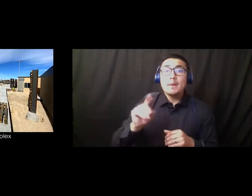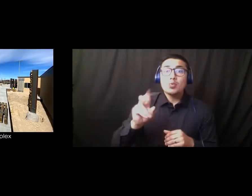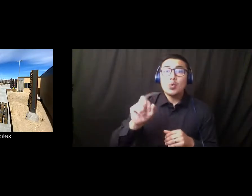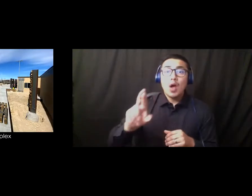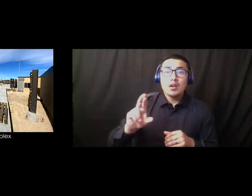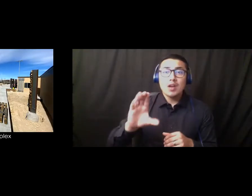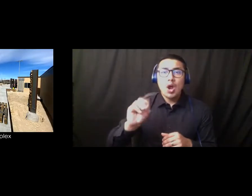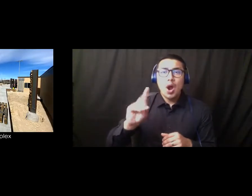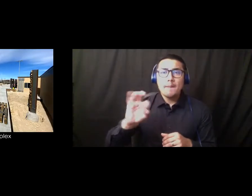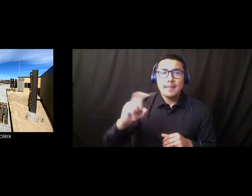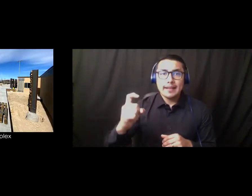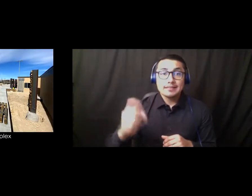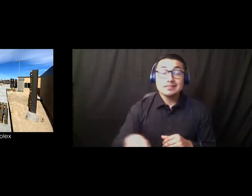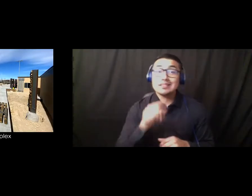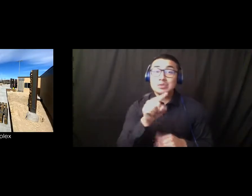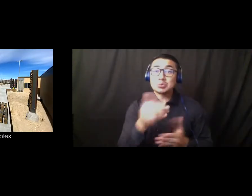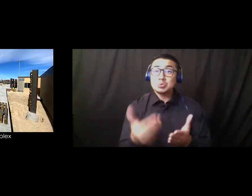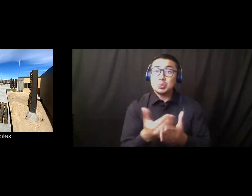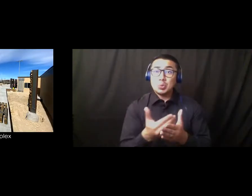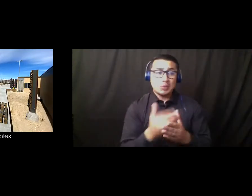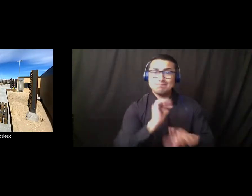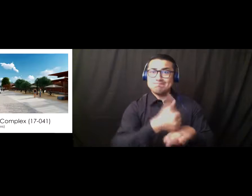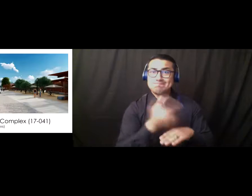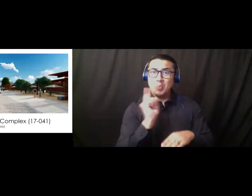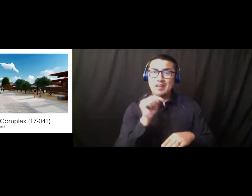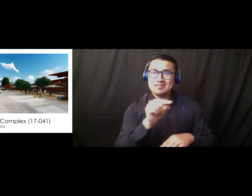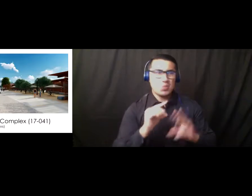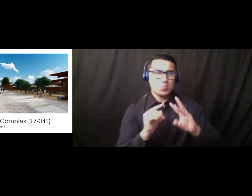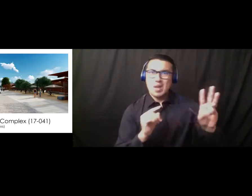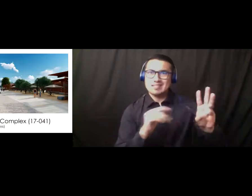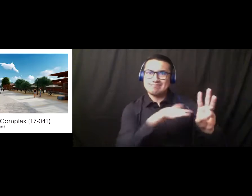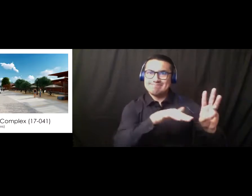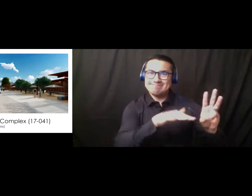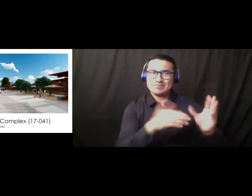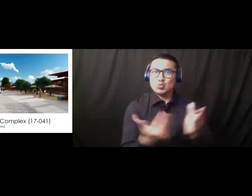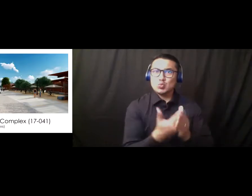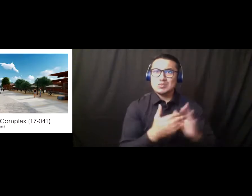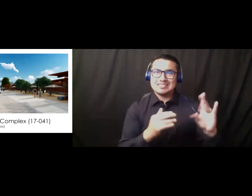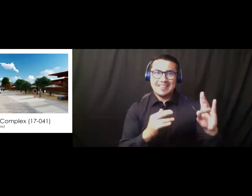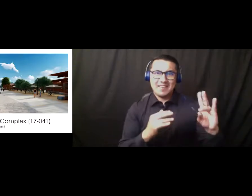be located uh, to the west of the stadium. It includes seven modular buildings, uh, three refurbished